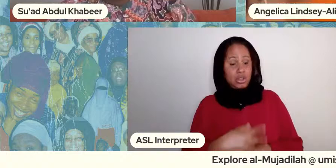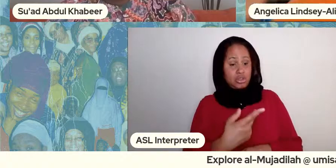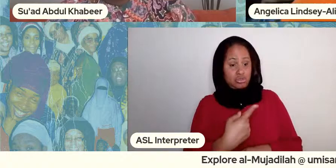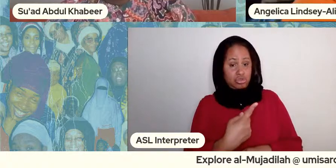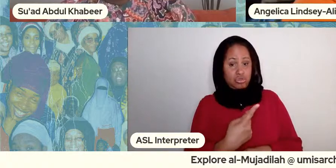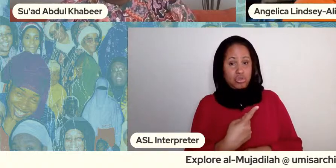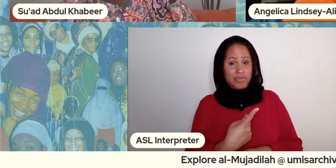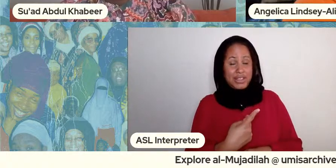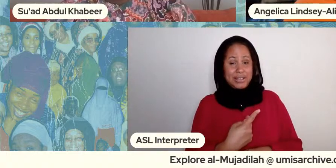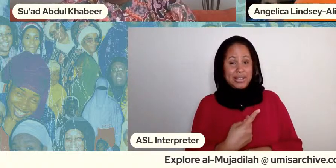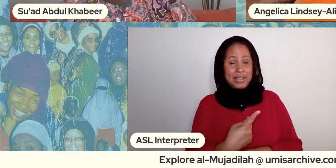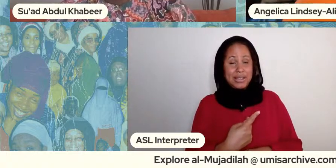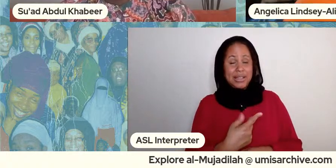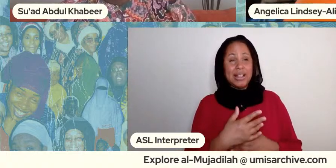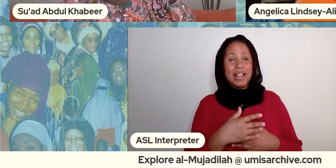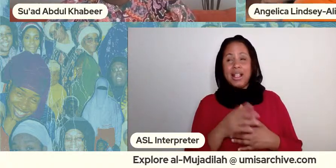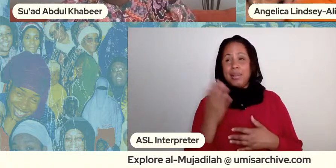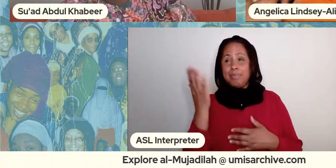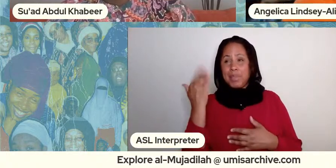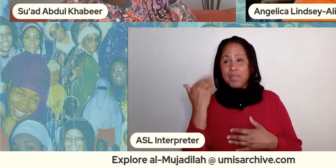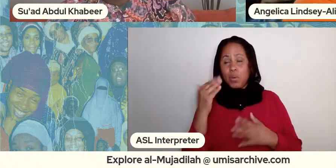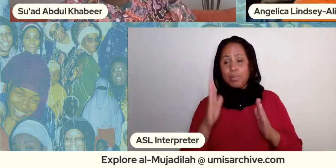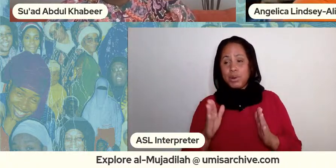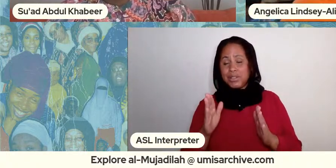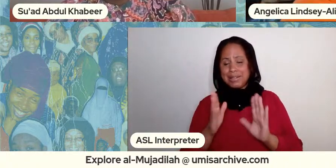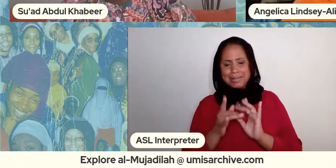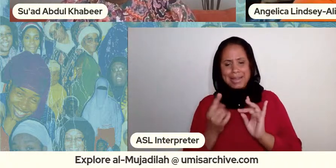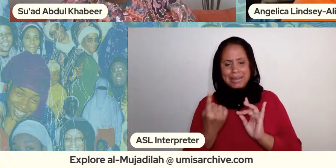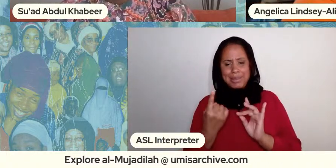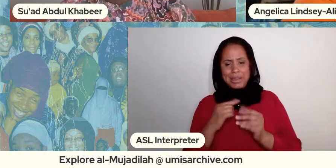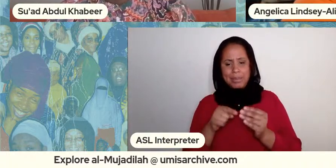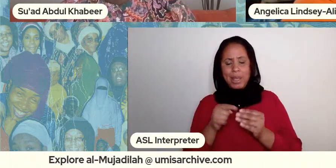someone says something about african americans in islam and she made the statement that said